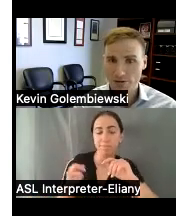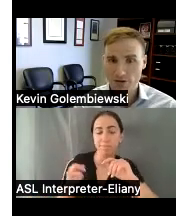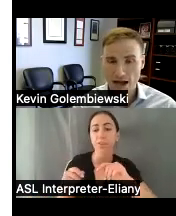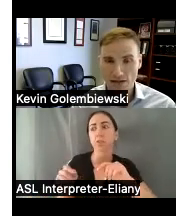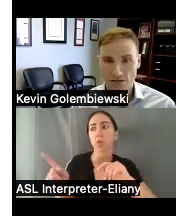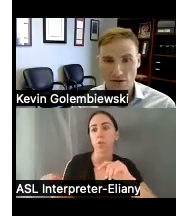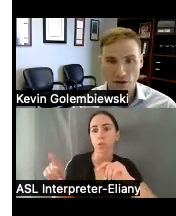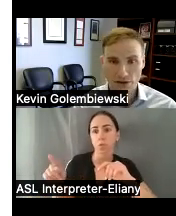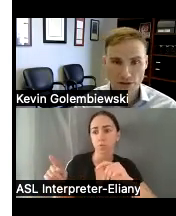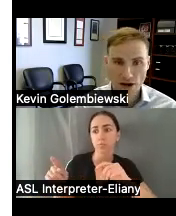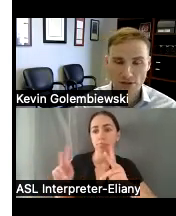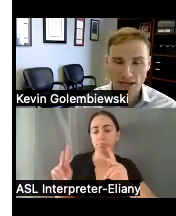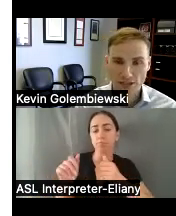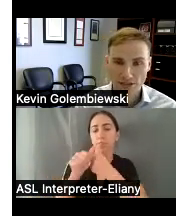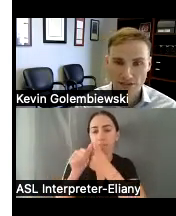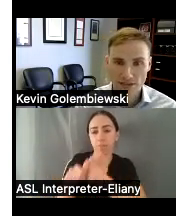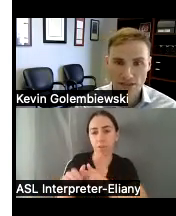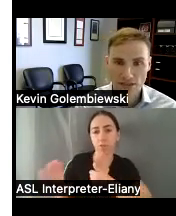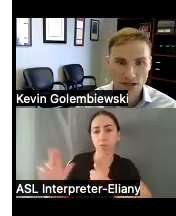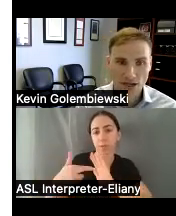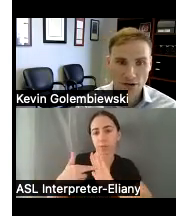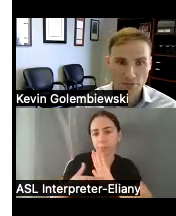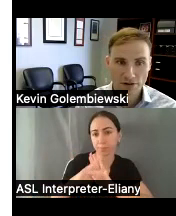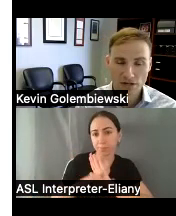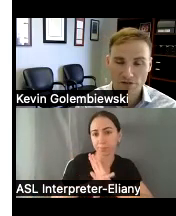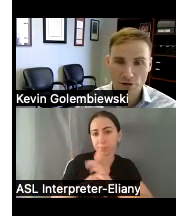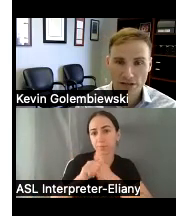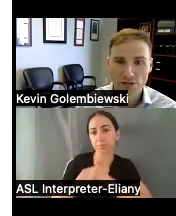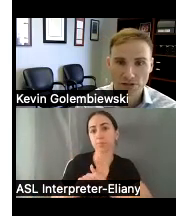are complying with their obligations um that have been developed by the Social